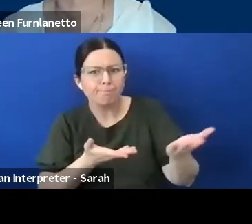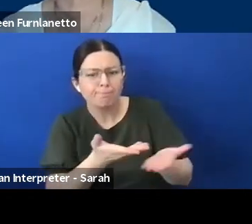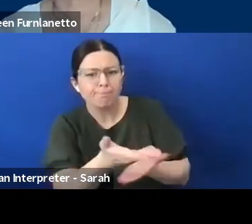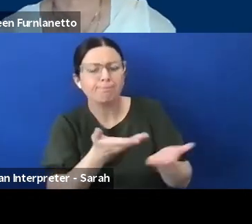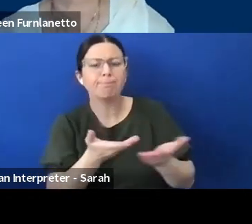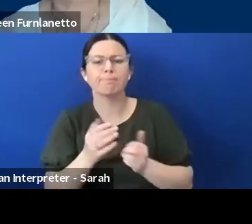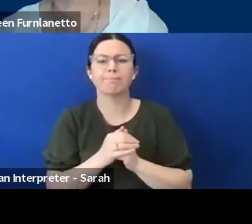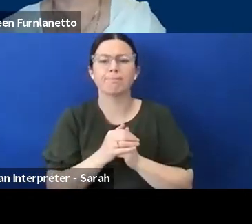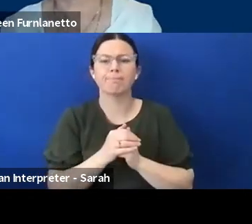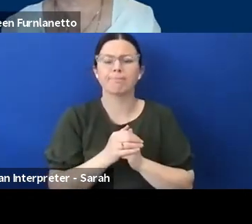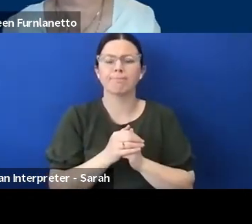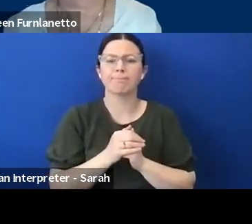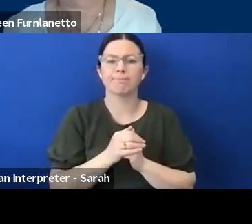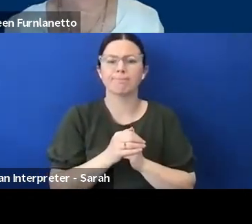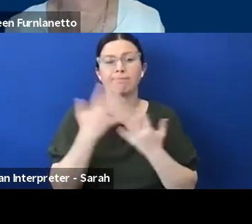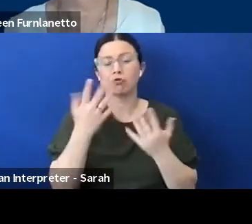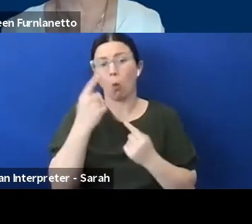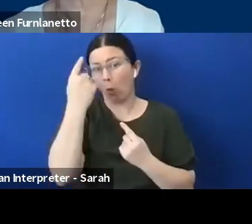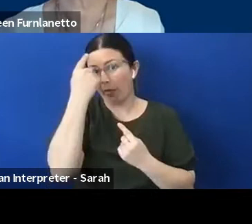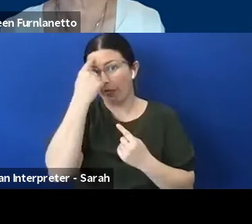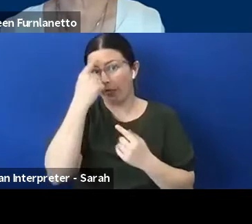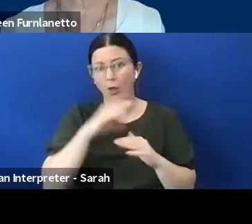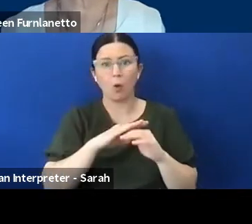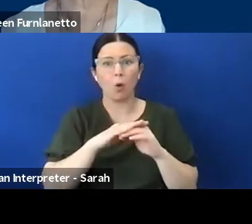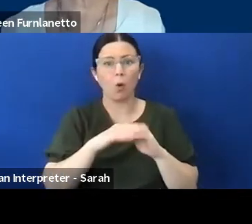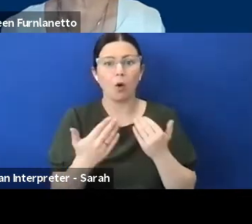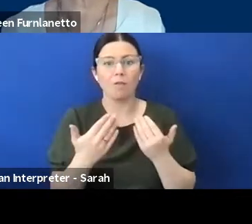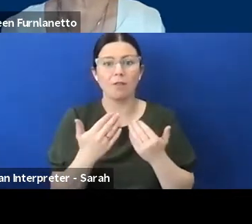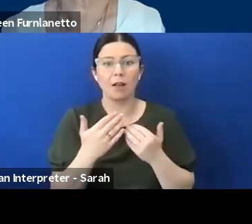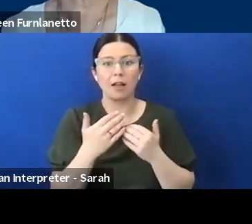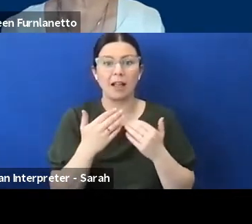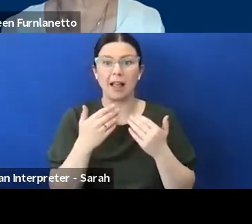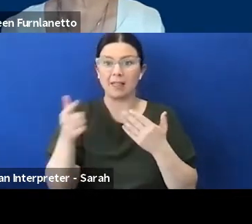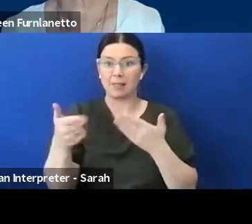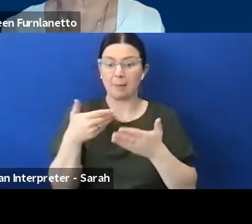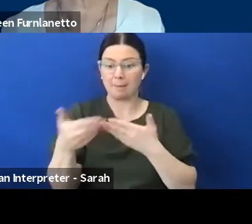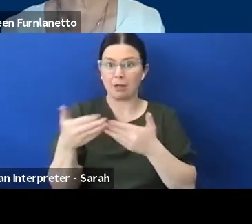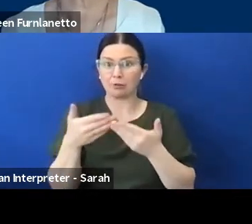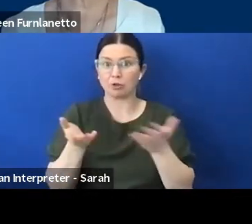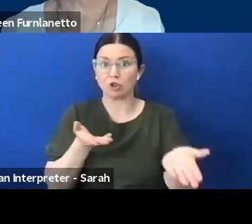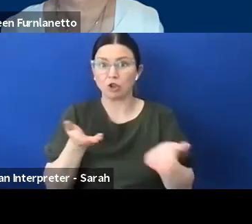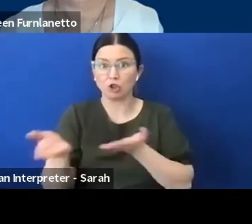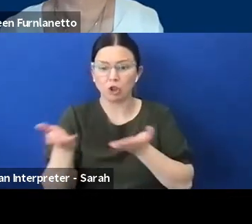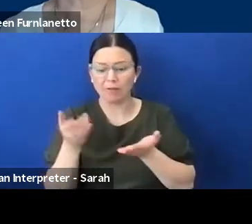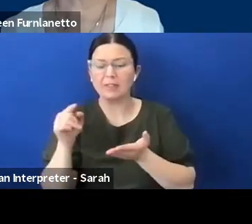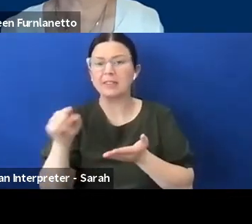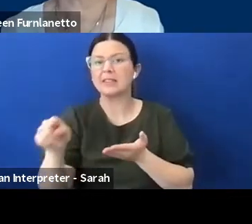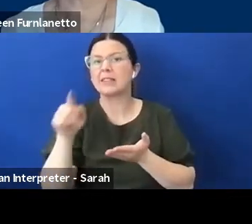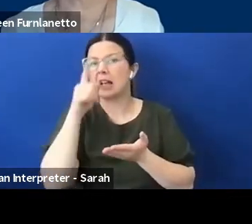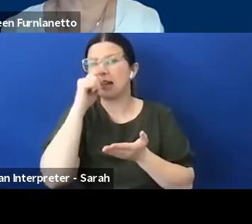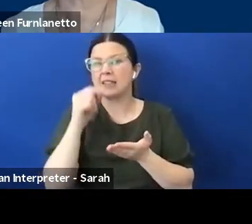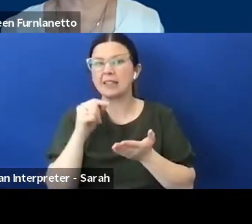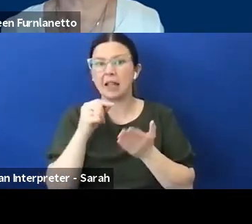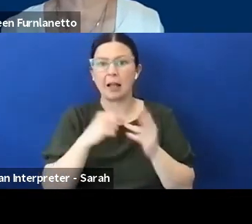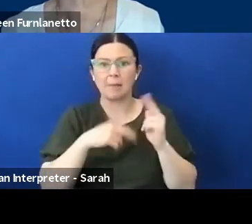considering how the management services will begin to develop things like social scripts, you